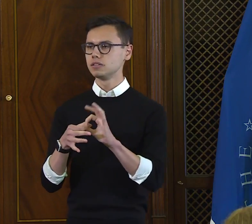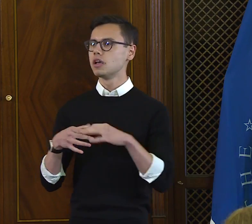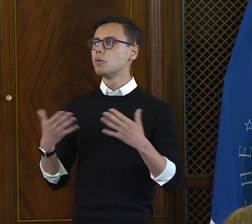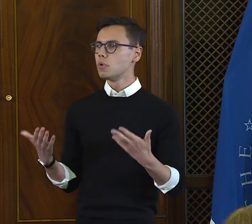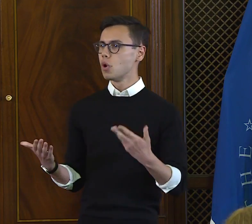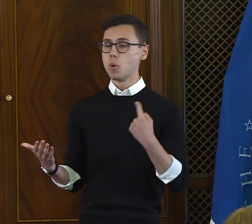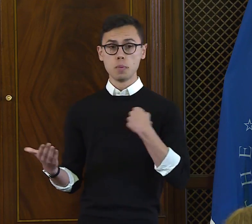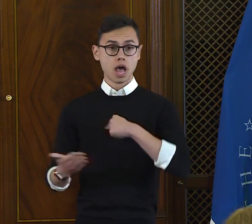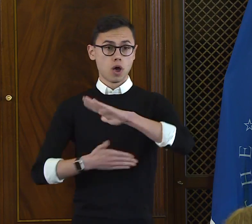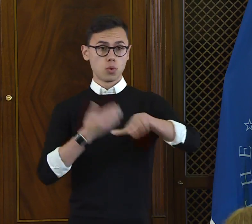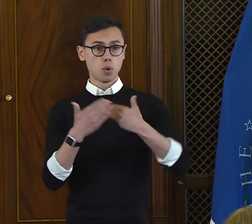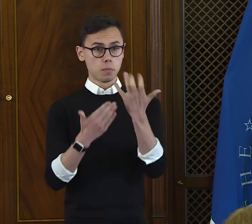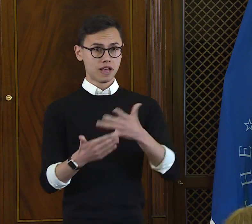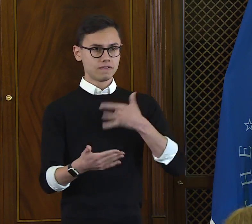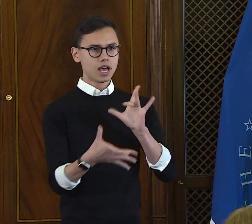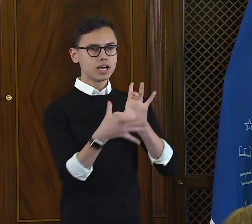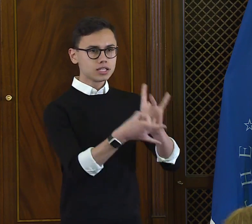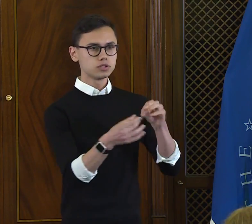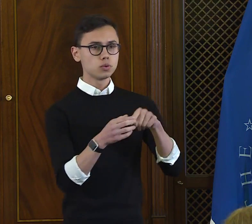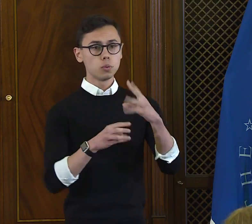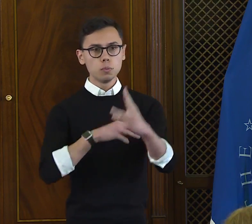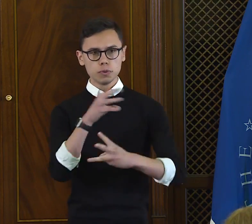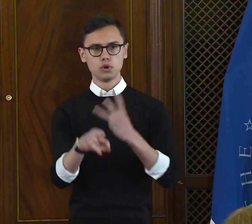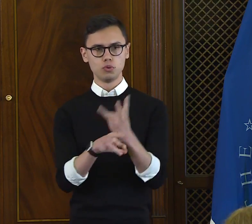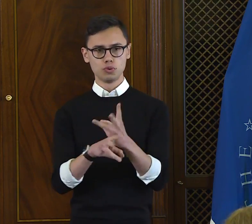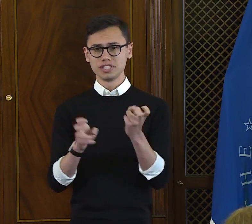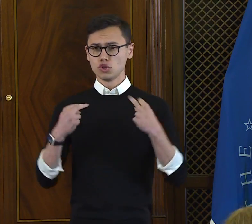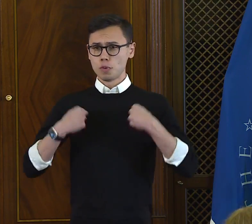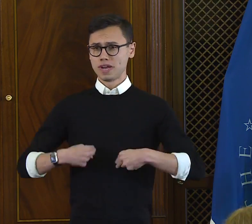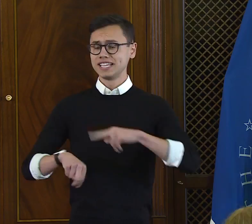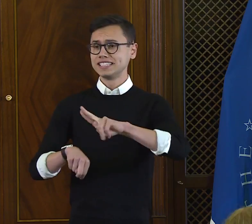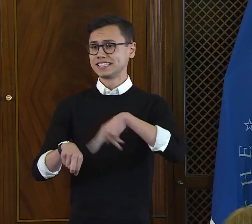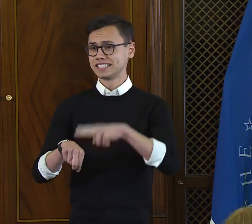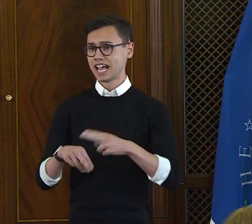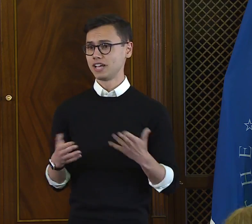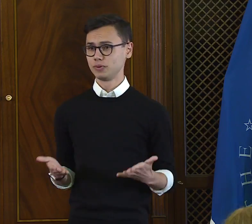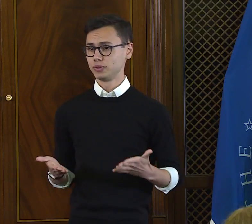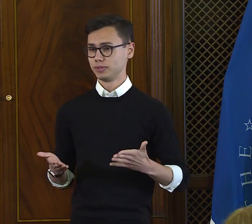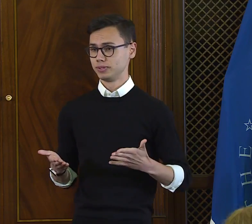and ecstasy of the human connection. We all want to feel a connection.